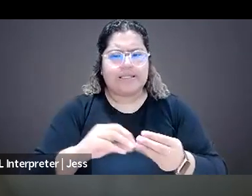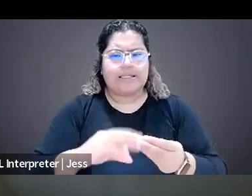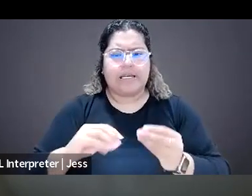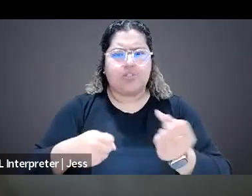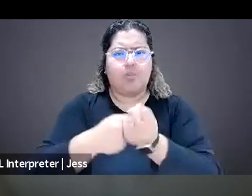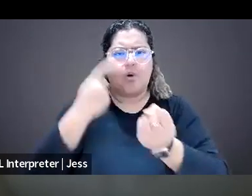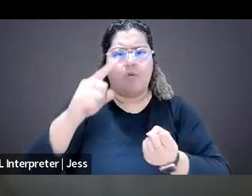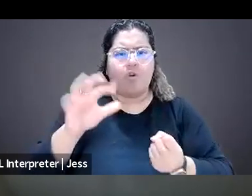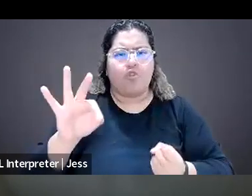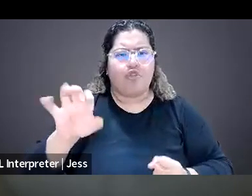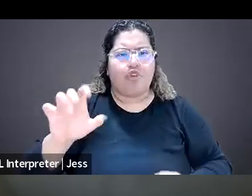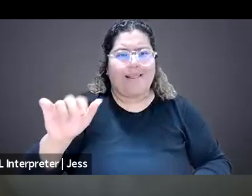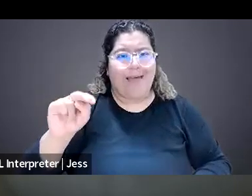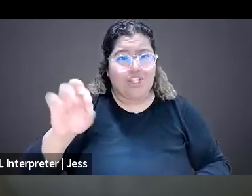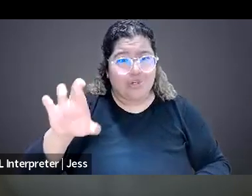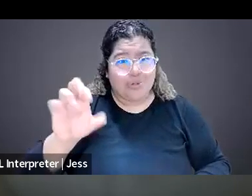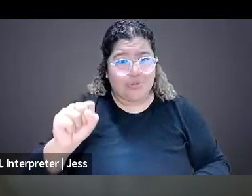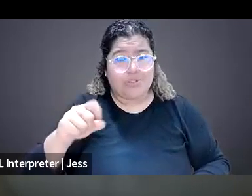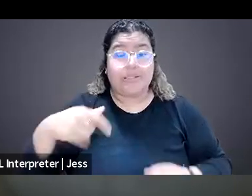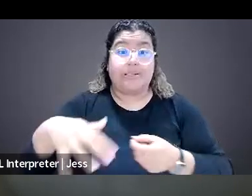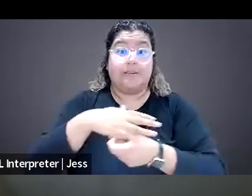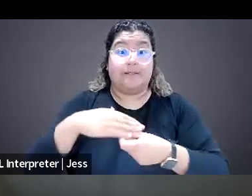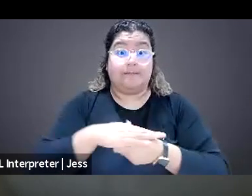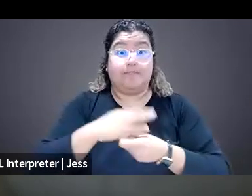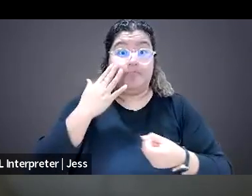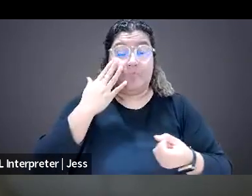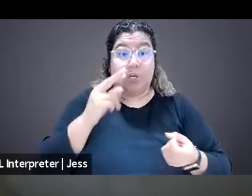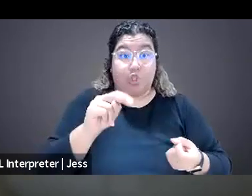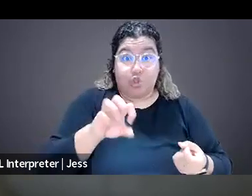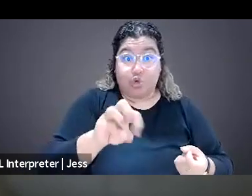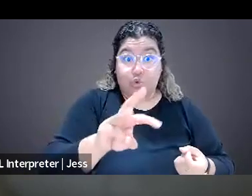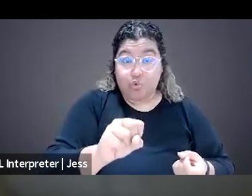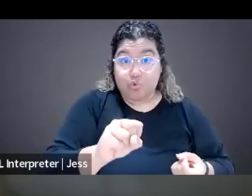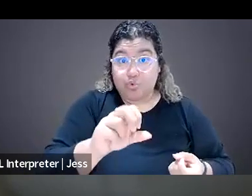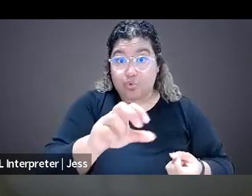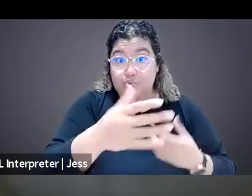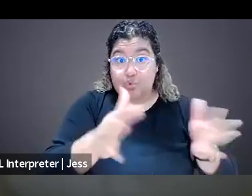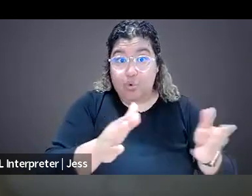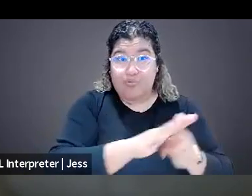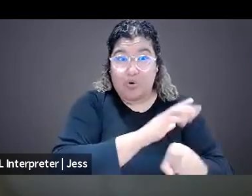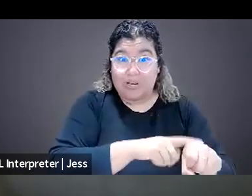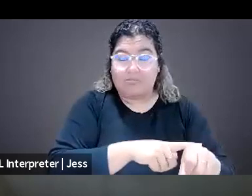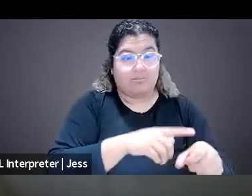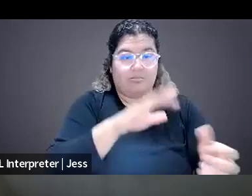in an environment where actually you know there are fewer and fewer jobs in a newsroom, you know, even for folks who are like professional journalists.